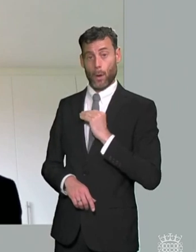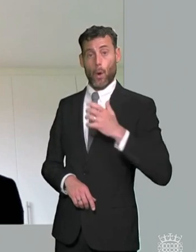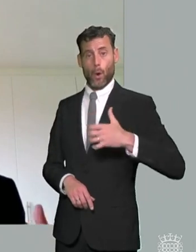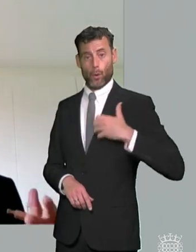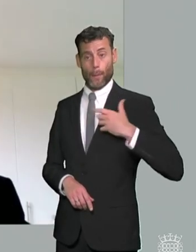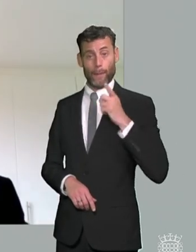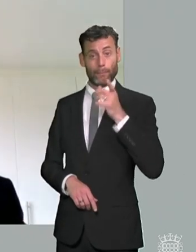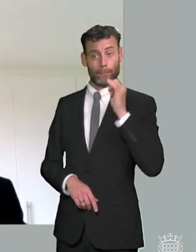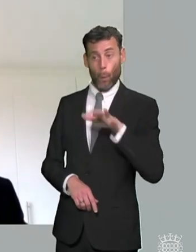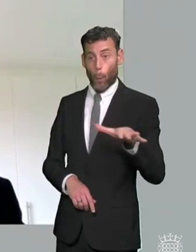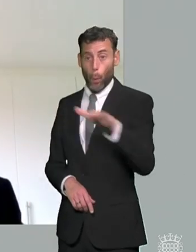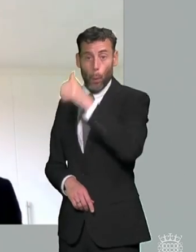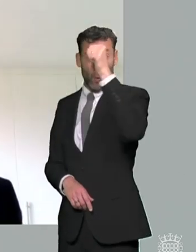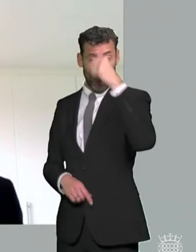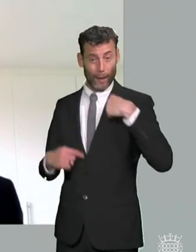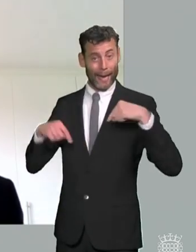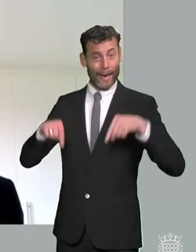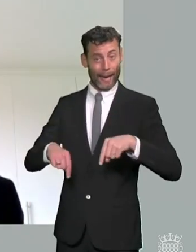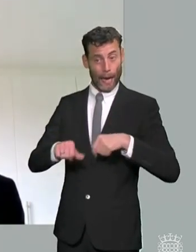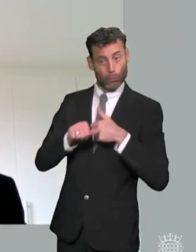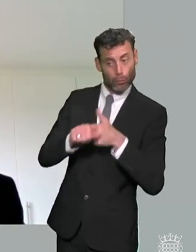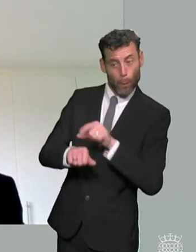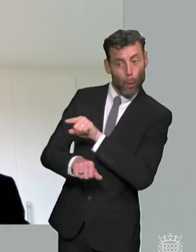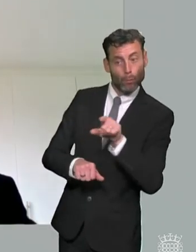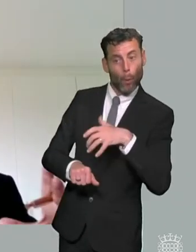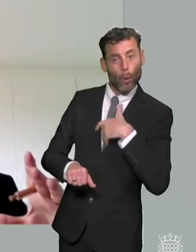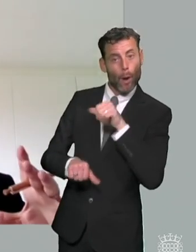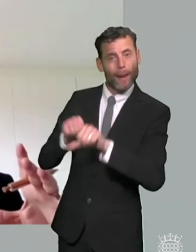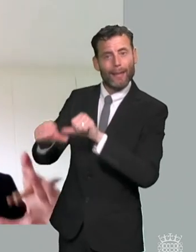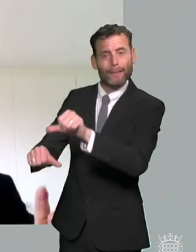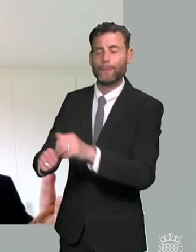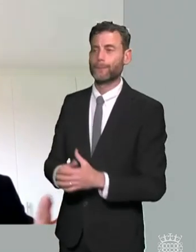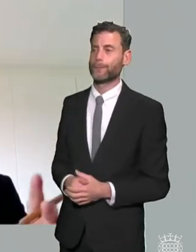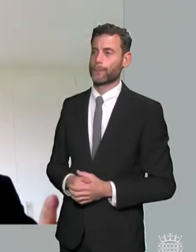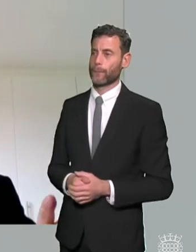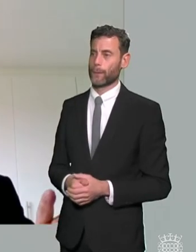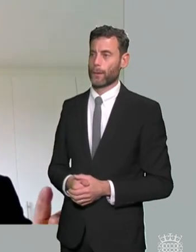and as we've spoken about at this committee previously there are some gaps in our jurisdiction